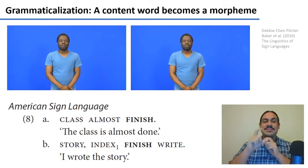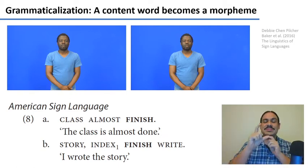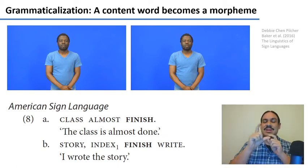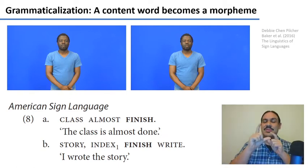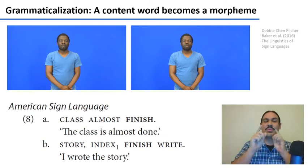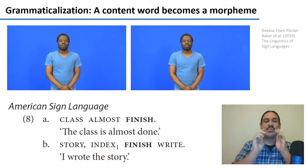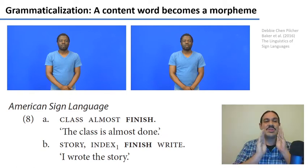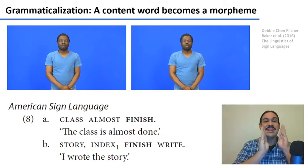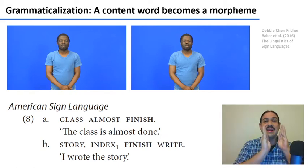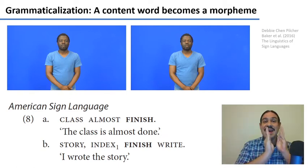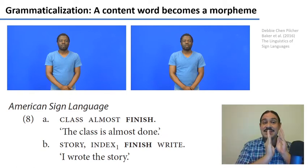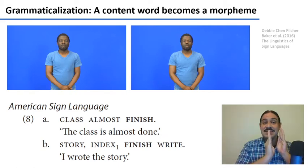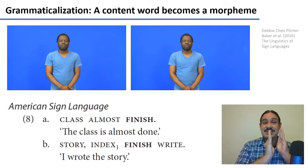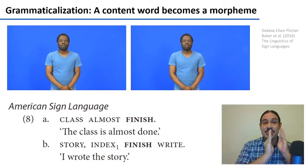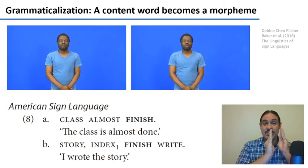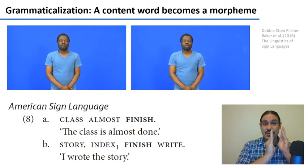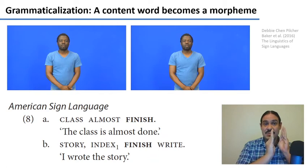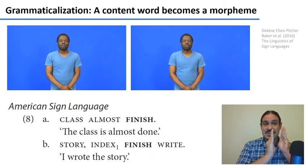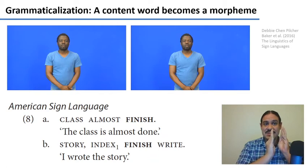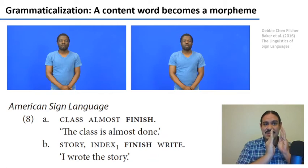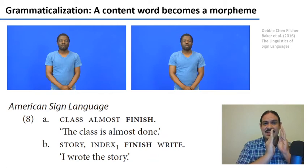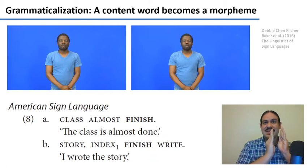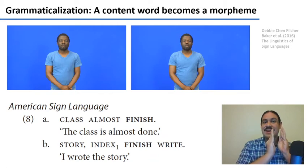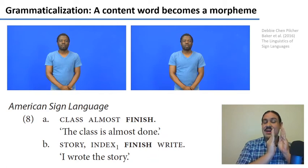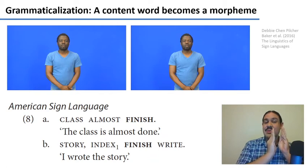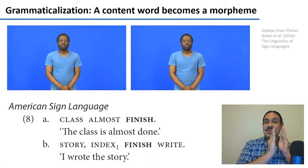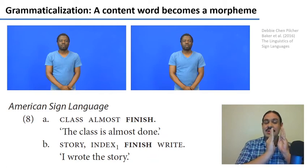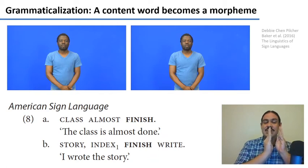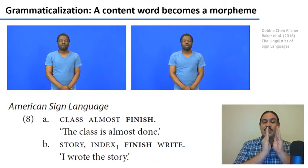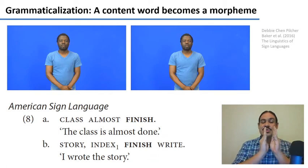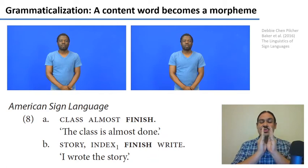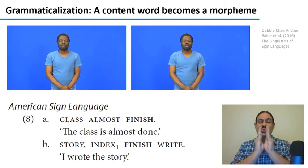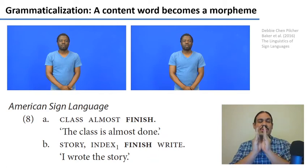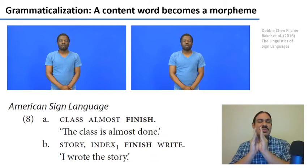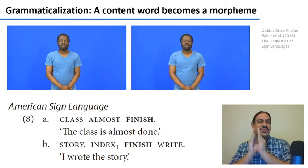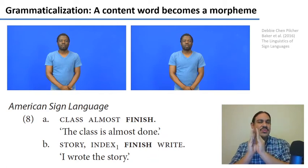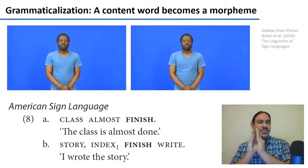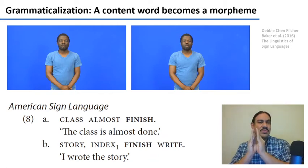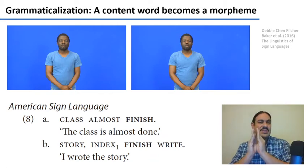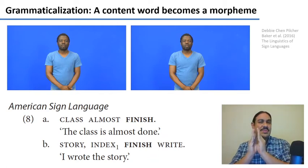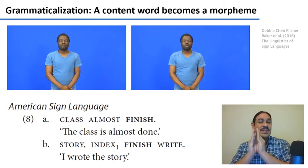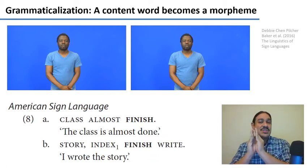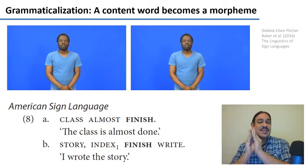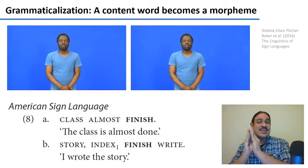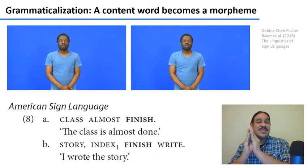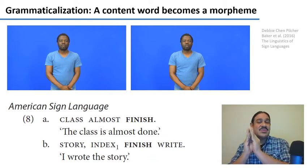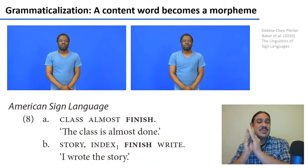of the verb we can also see this process in sign languages for example on the left we're going to see the